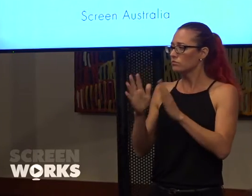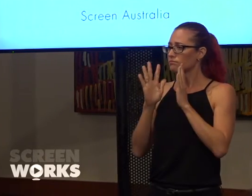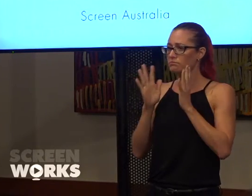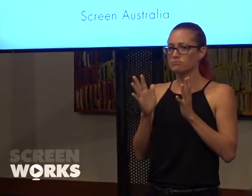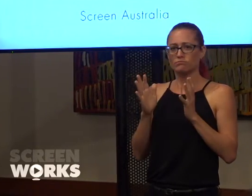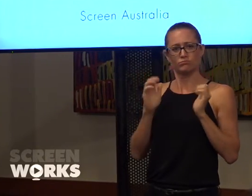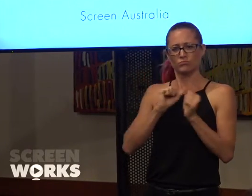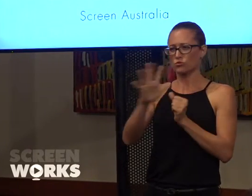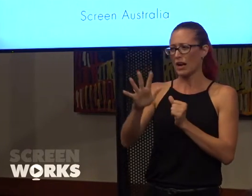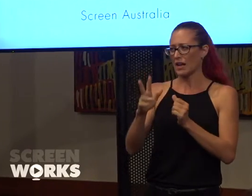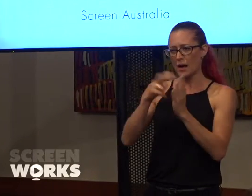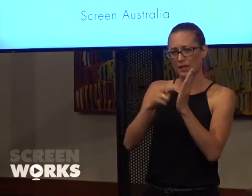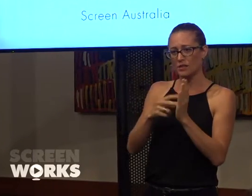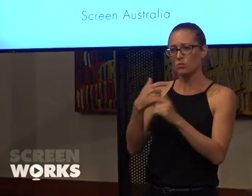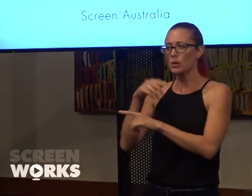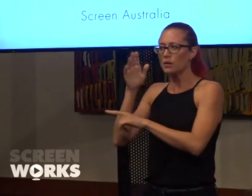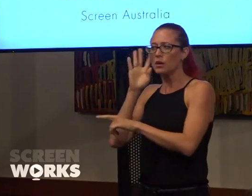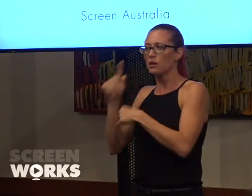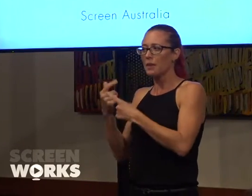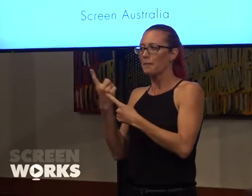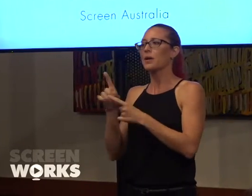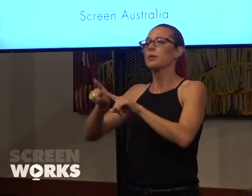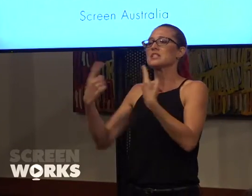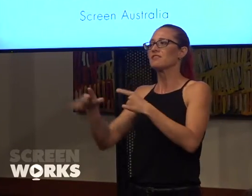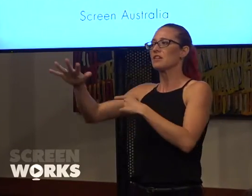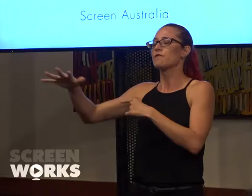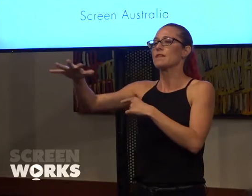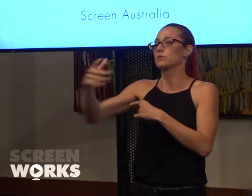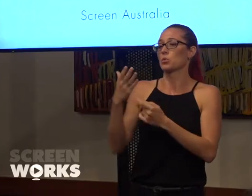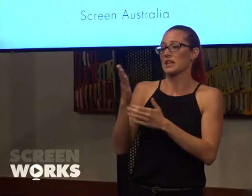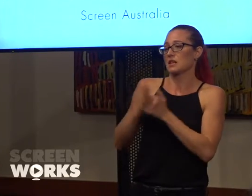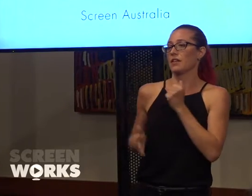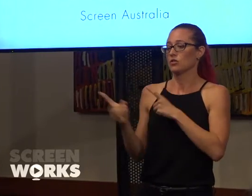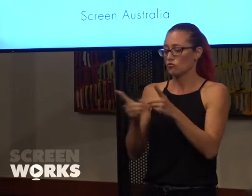people that we did know of, but were in completely different fields or had never directed or produced but were in The Arts.